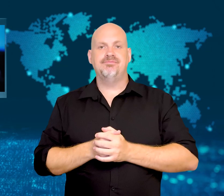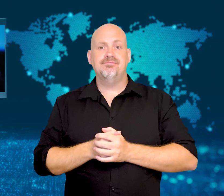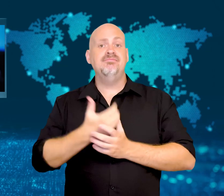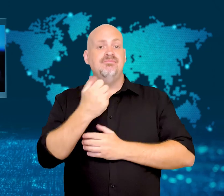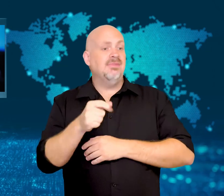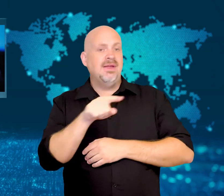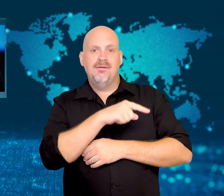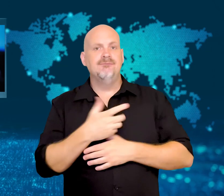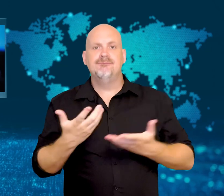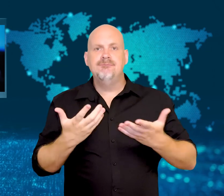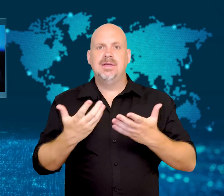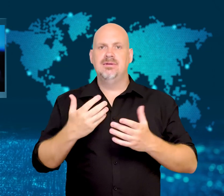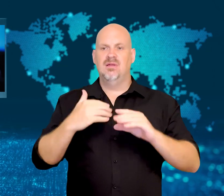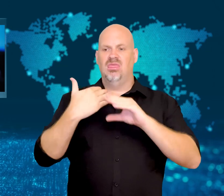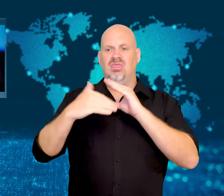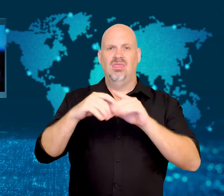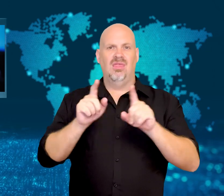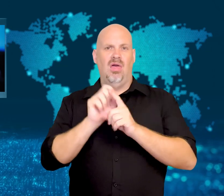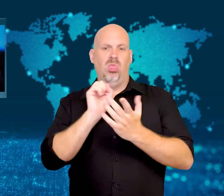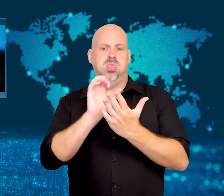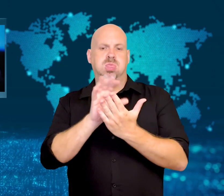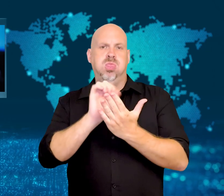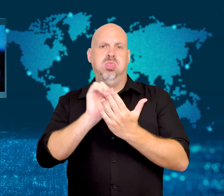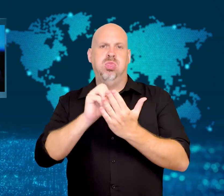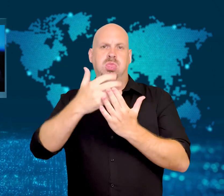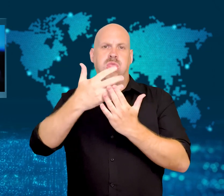a product or service.